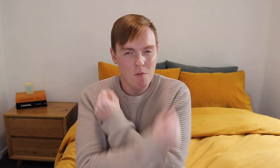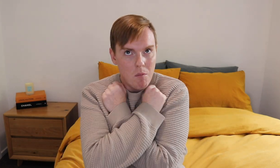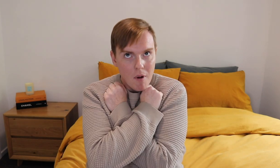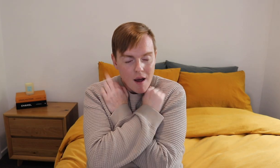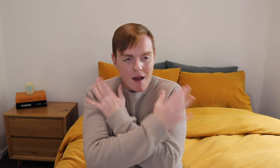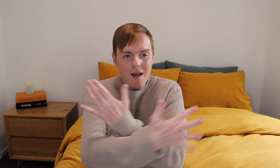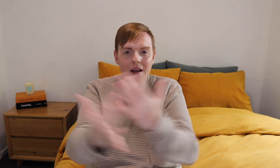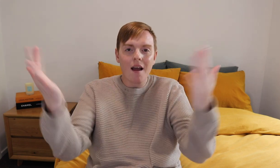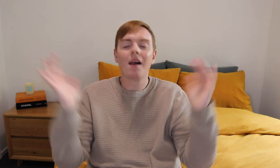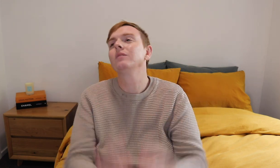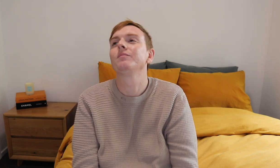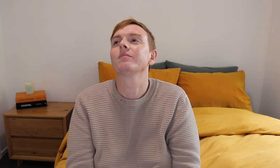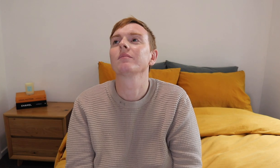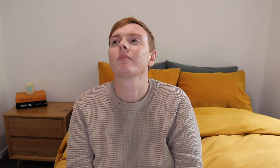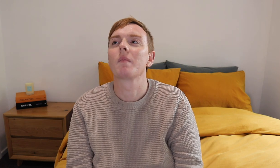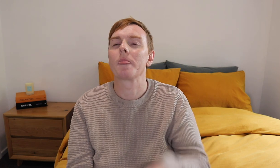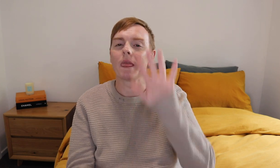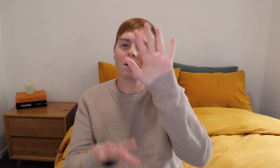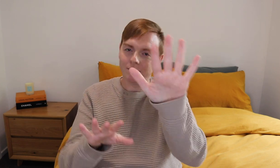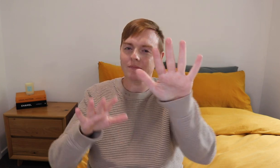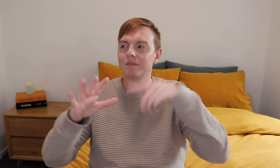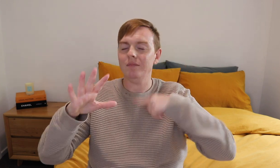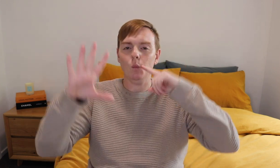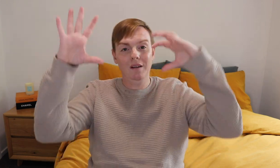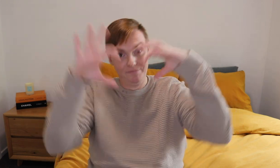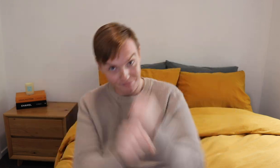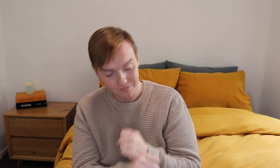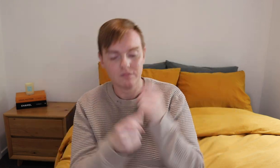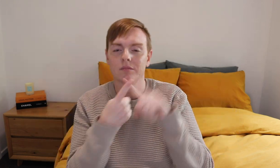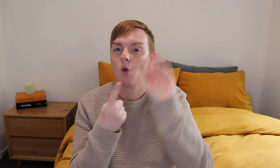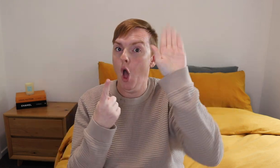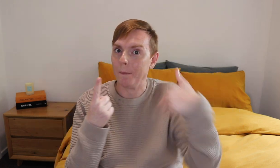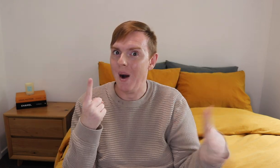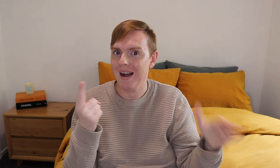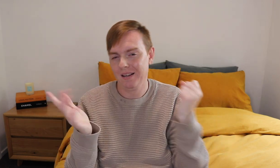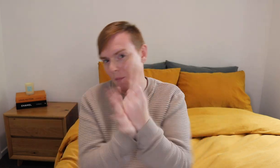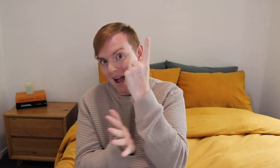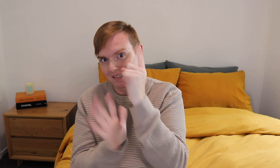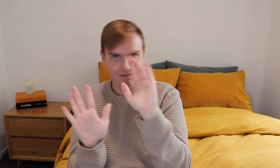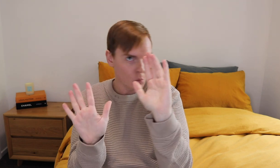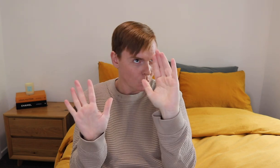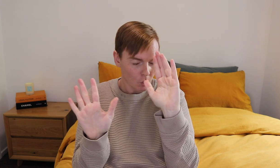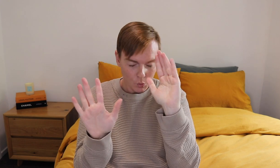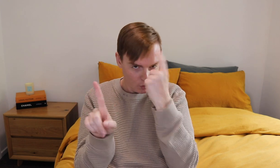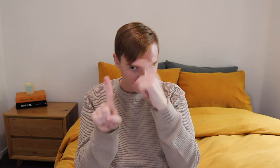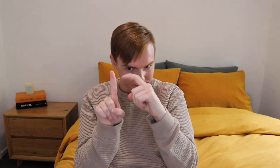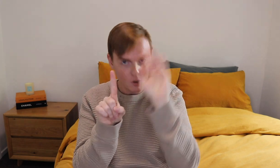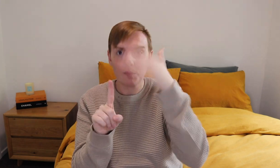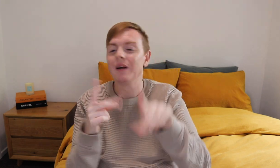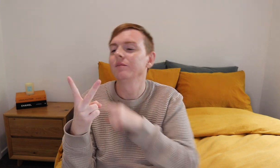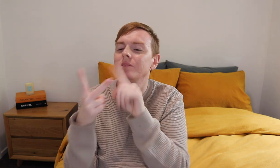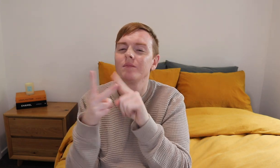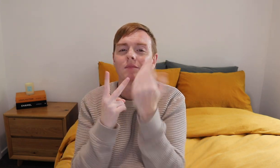There are so many shows I like but I'll summary. 1. Home and Away. My number one favourite TV show.